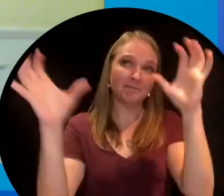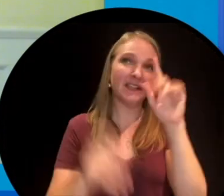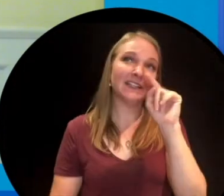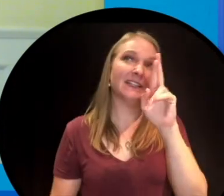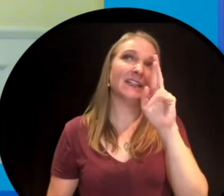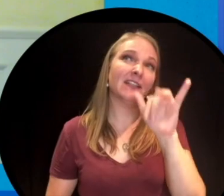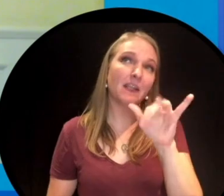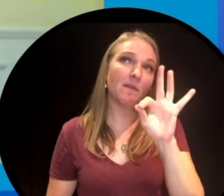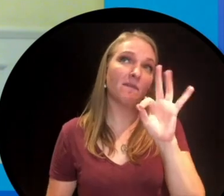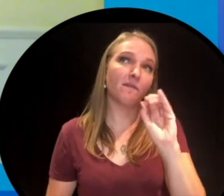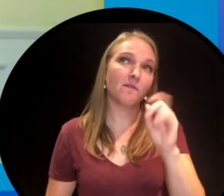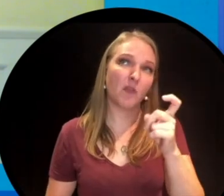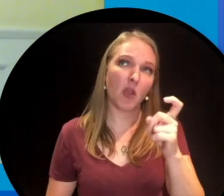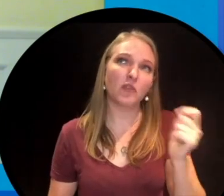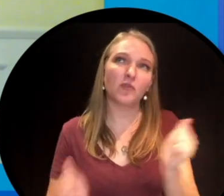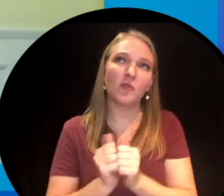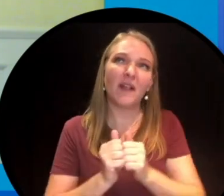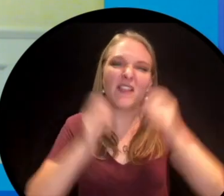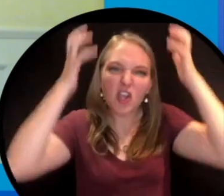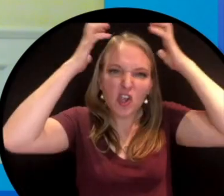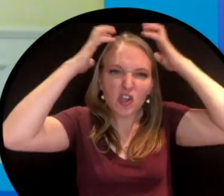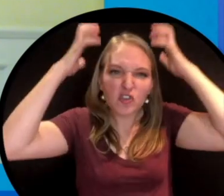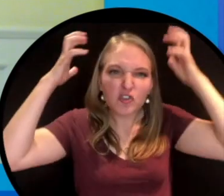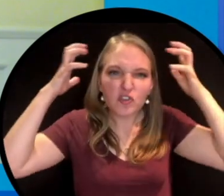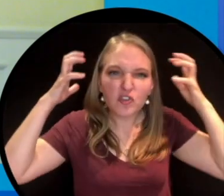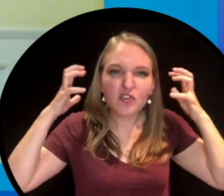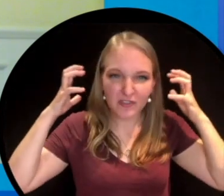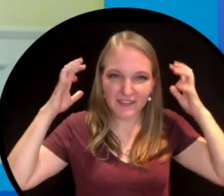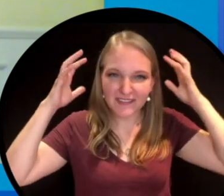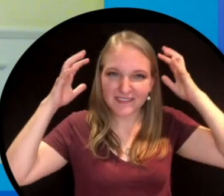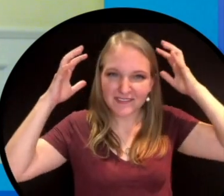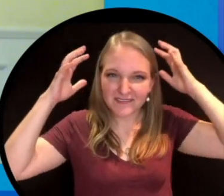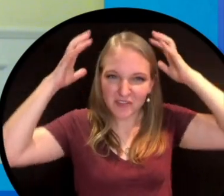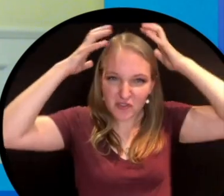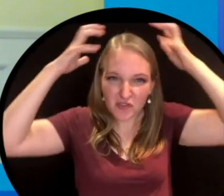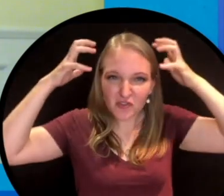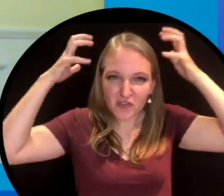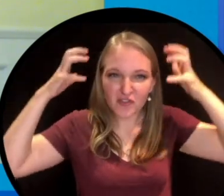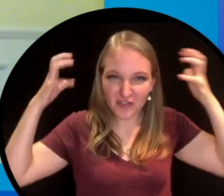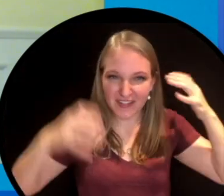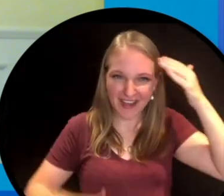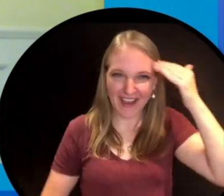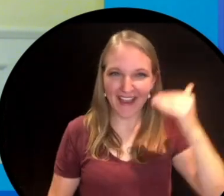when you picture Terry Fox you picture him with a full head of curls, lots of curly hair